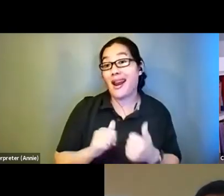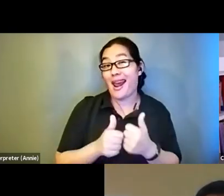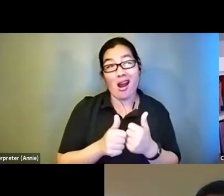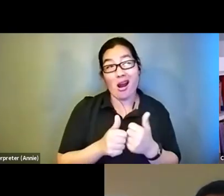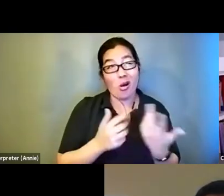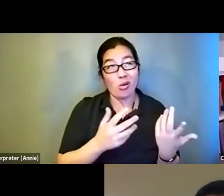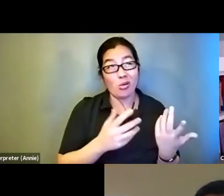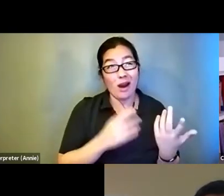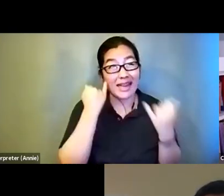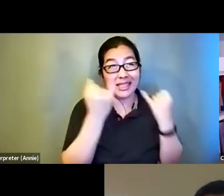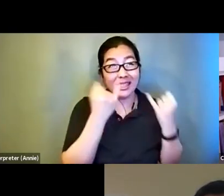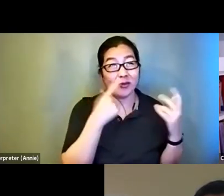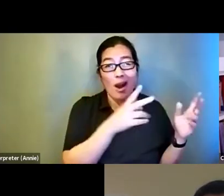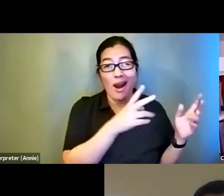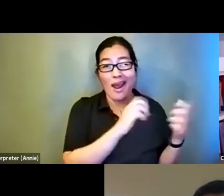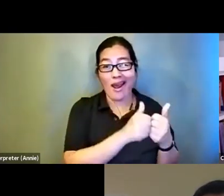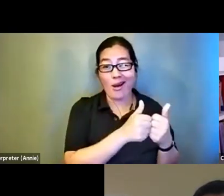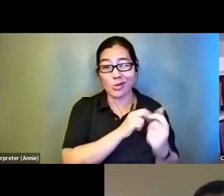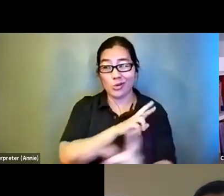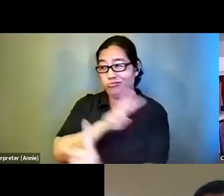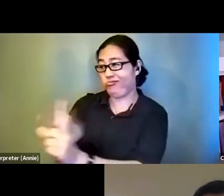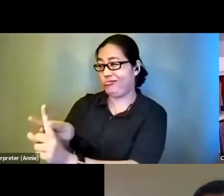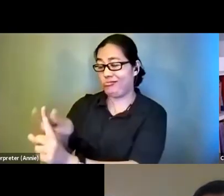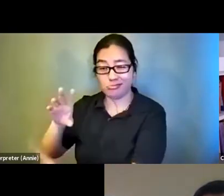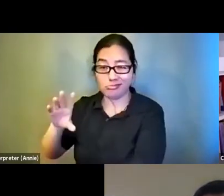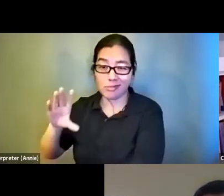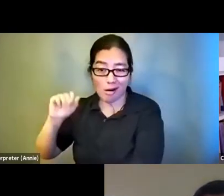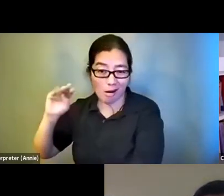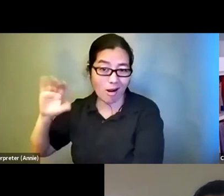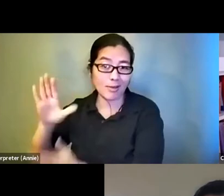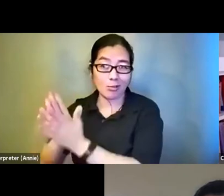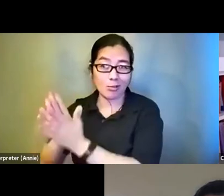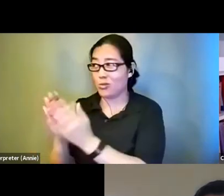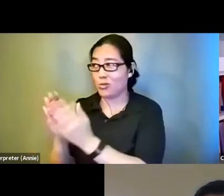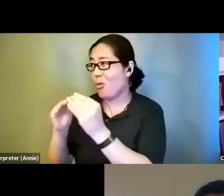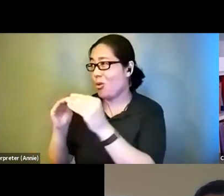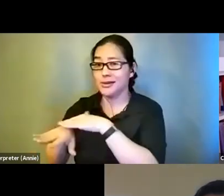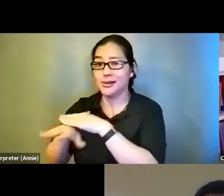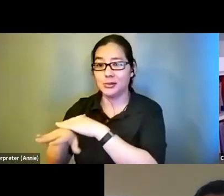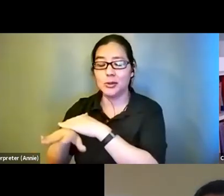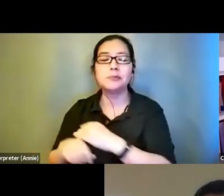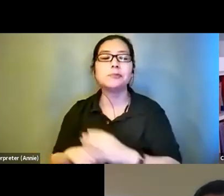accessible. And just on top of that,